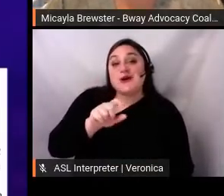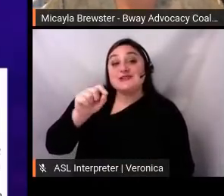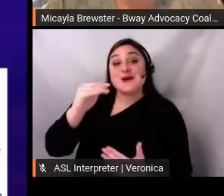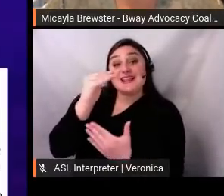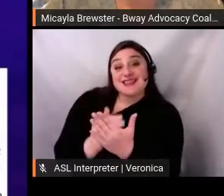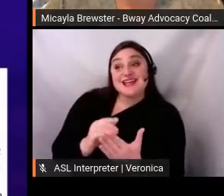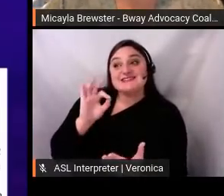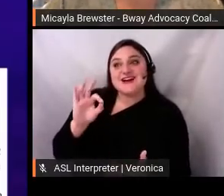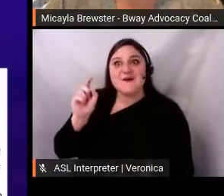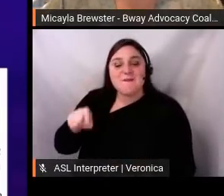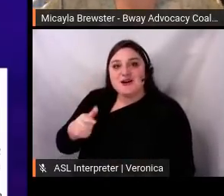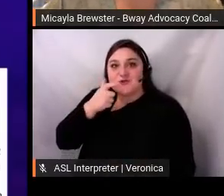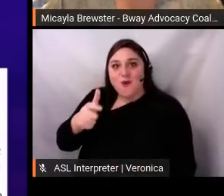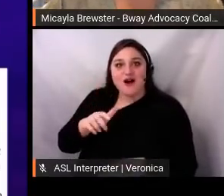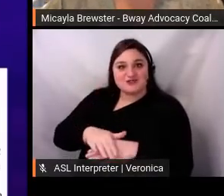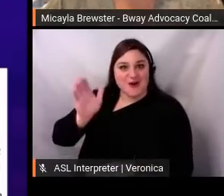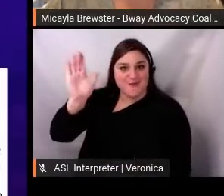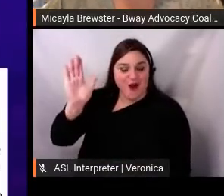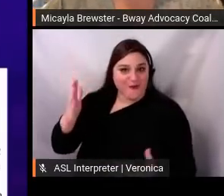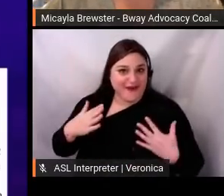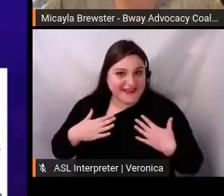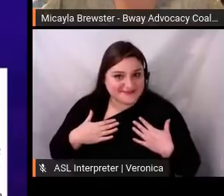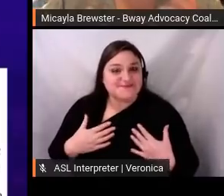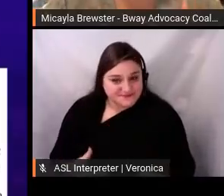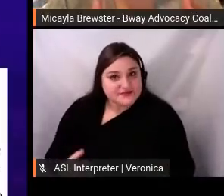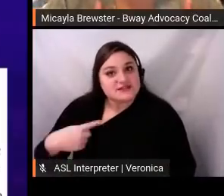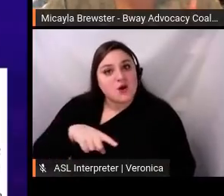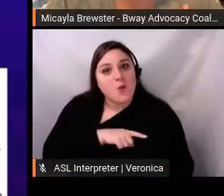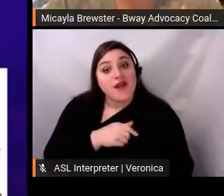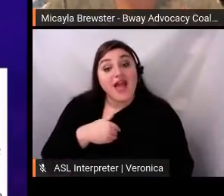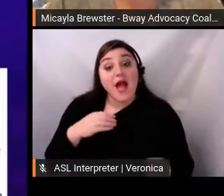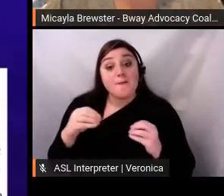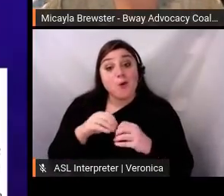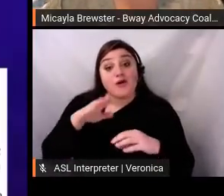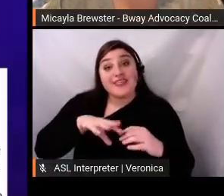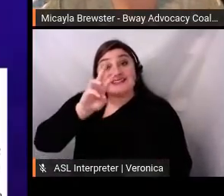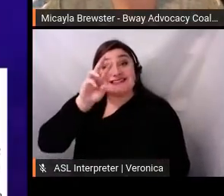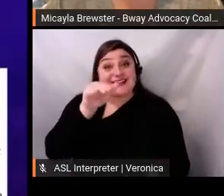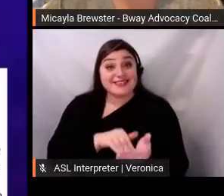So, we had over 6,000 people attend live for our first event.